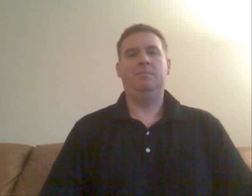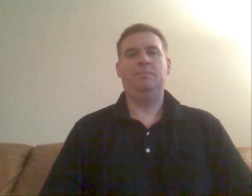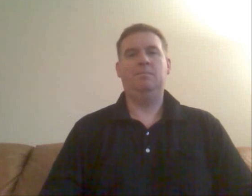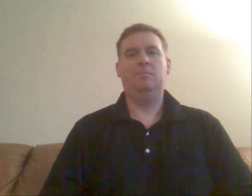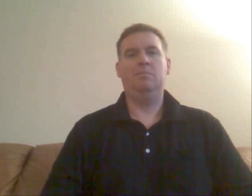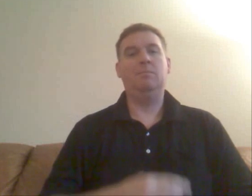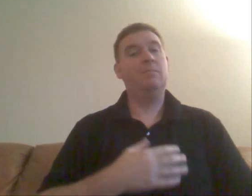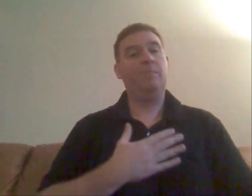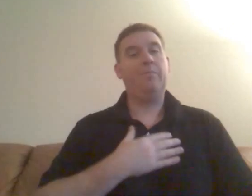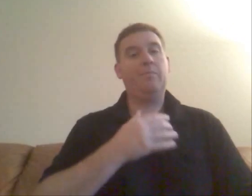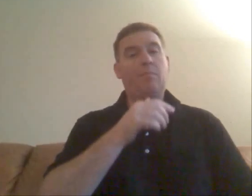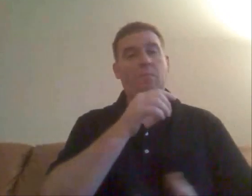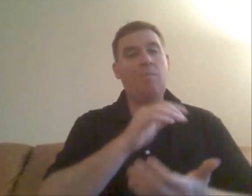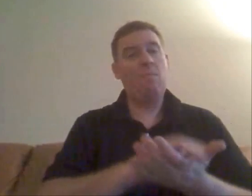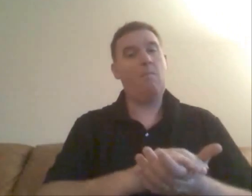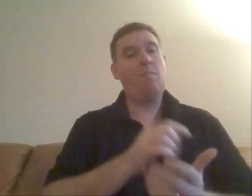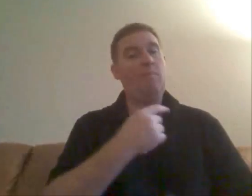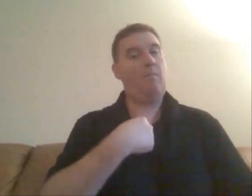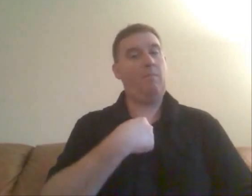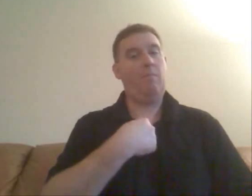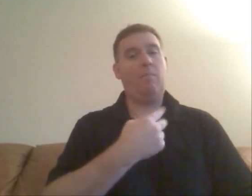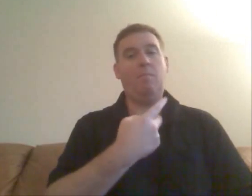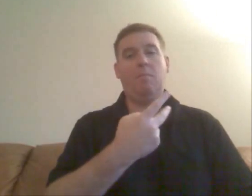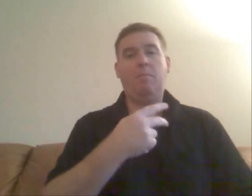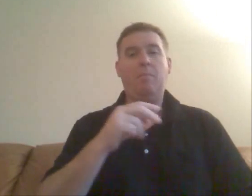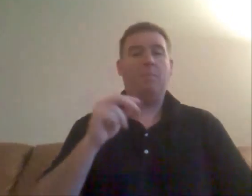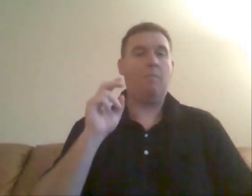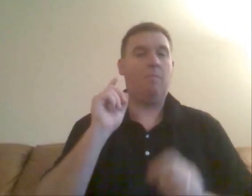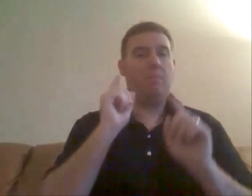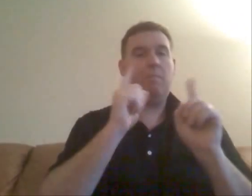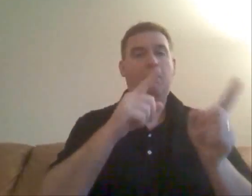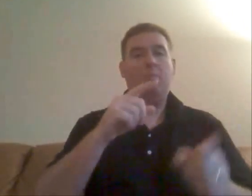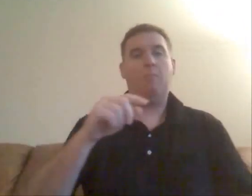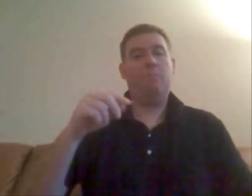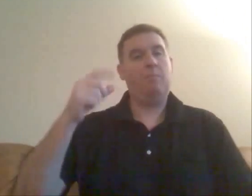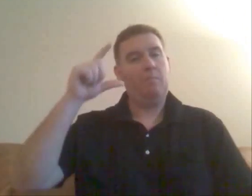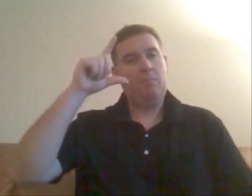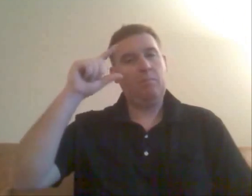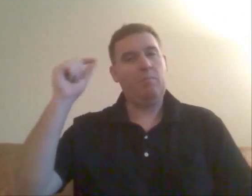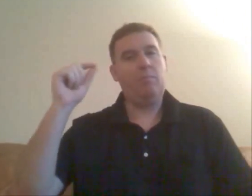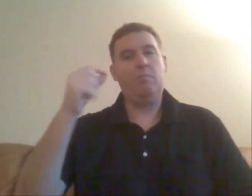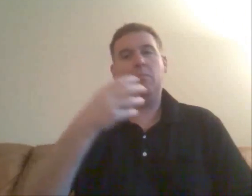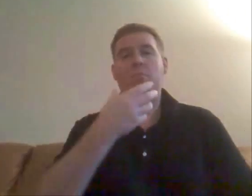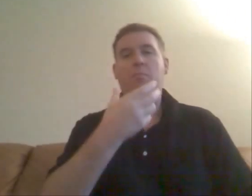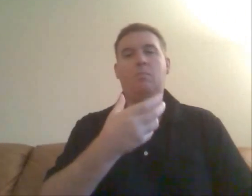My wife and I went to Gallaudet to watch